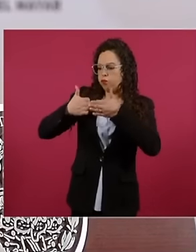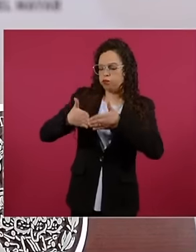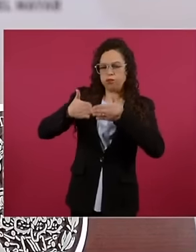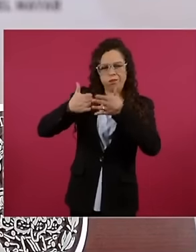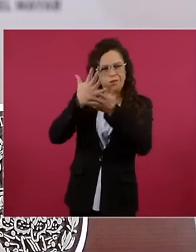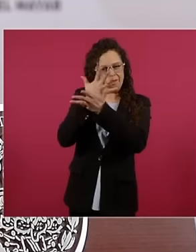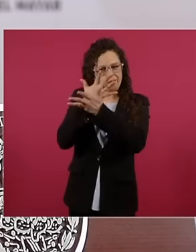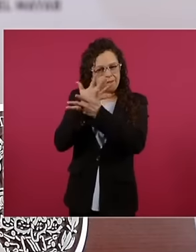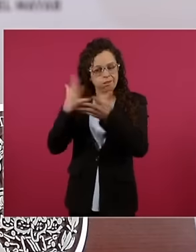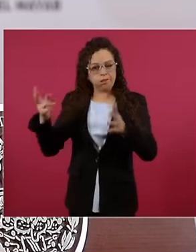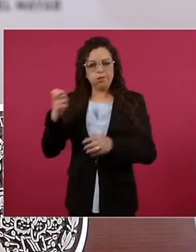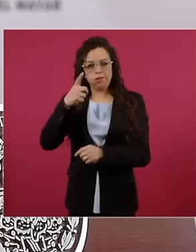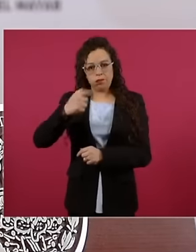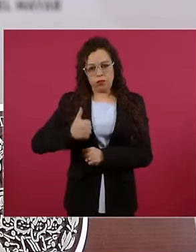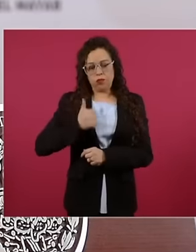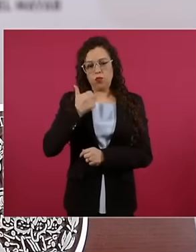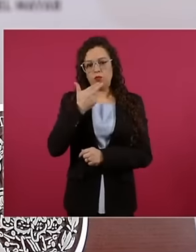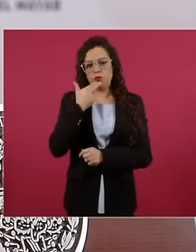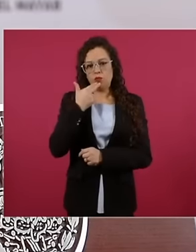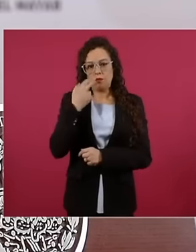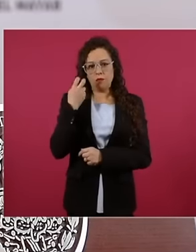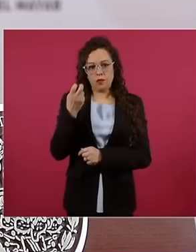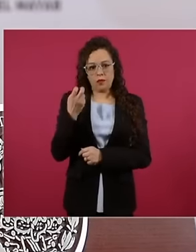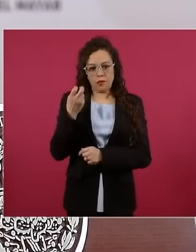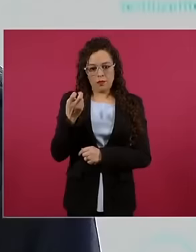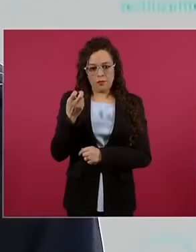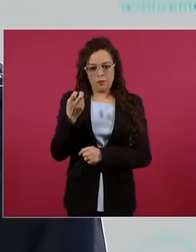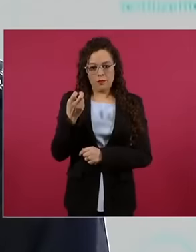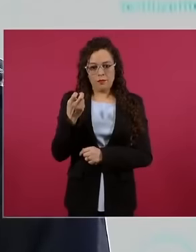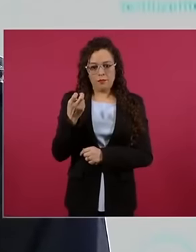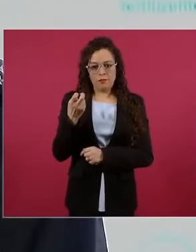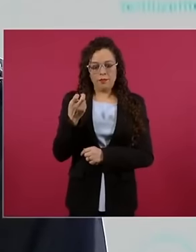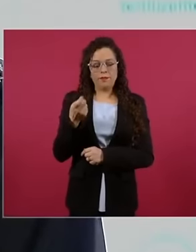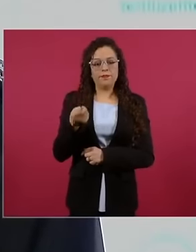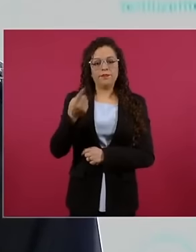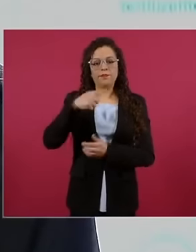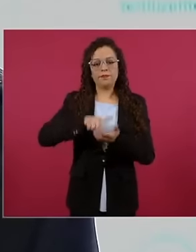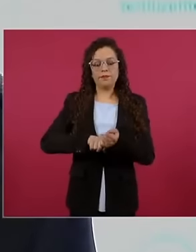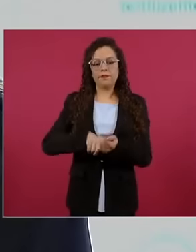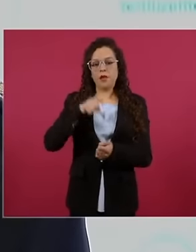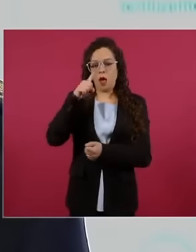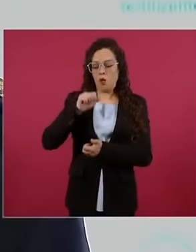is obtained Obviously, water undergoes a hydrolysis process to separate hydrogen